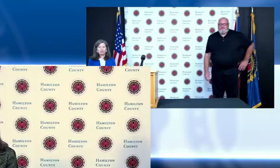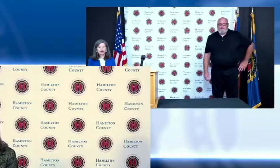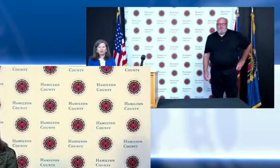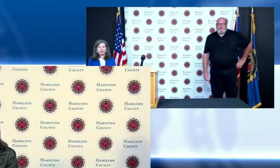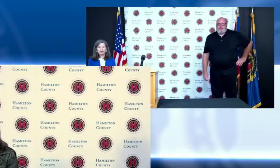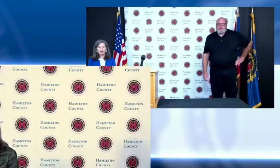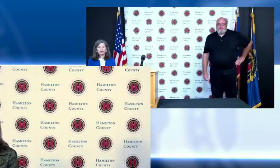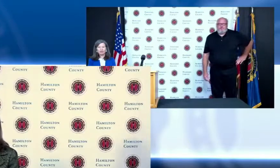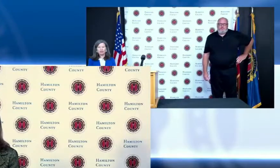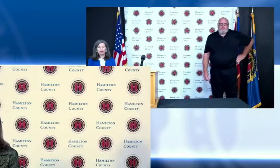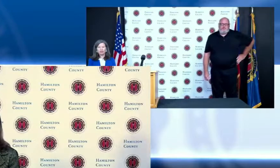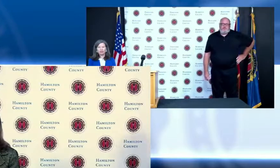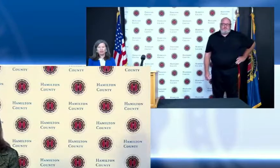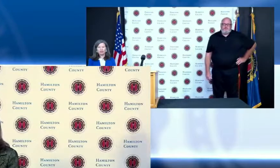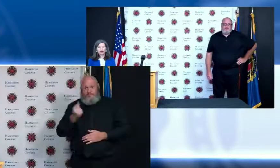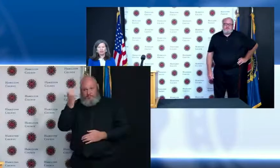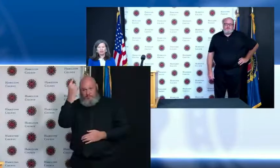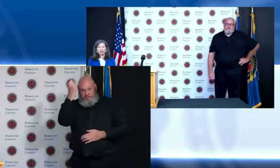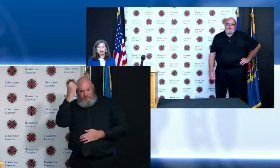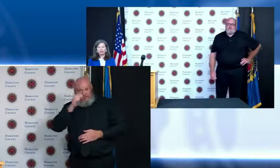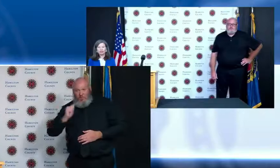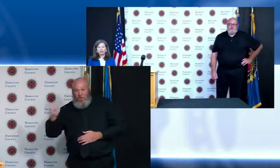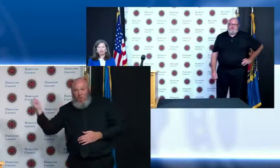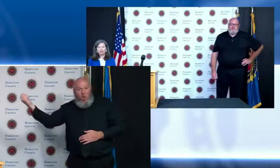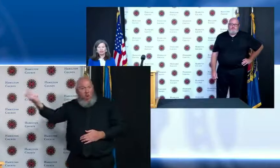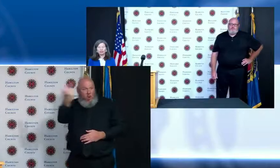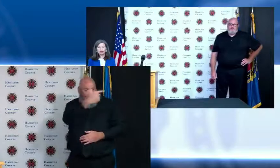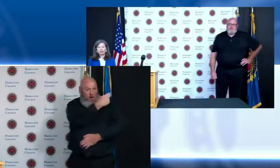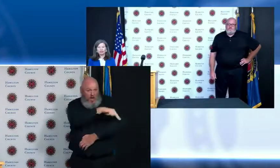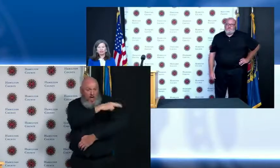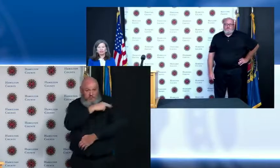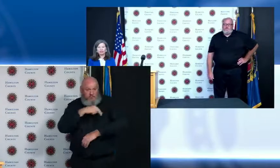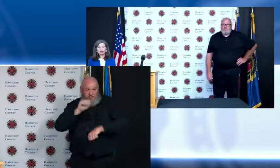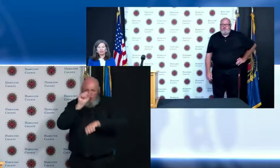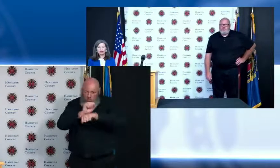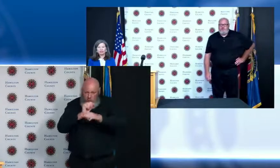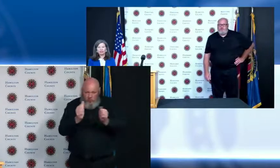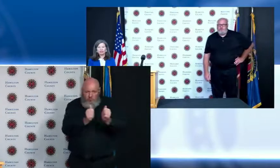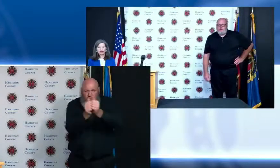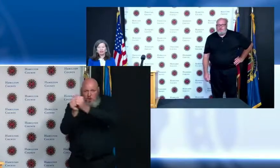we're going to go to questions Bridget next question is from Scott Wartman of the Enquirer